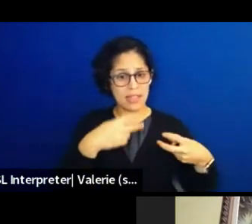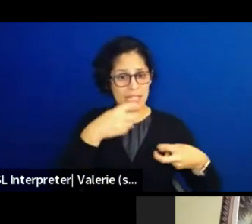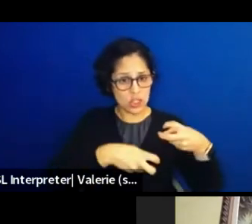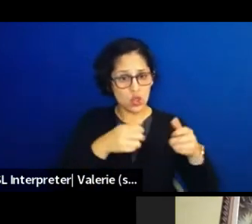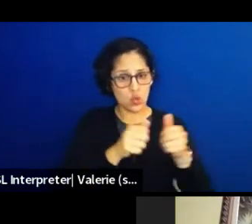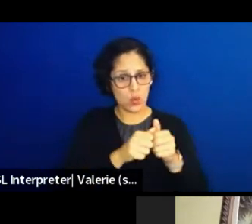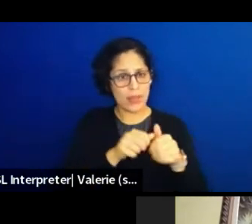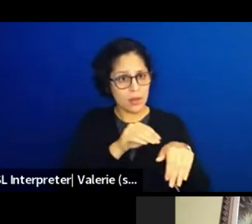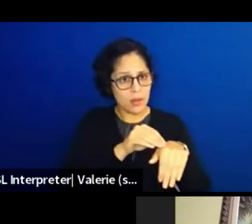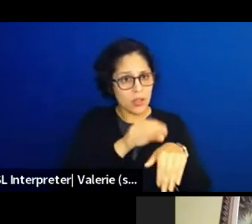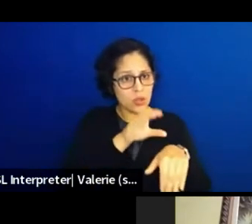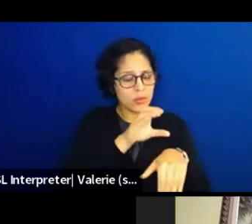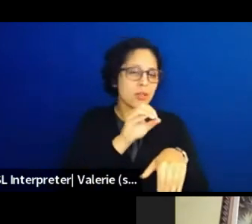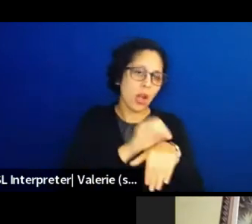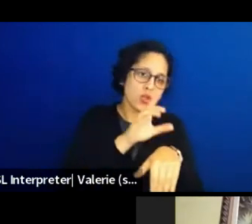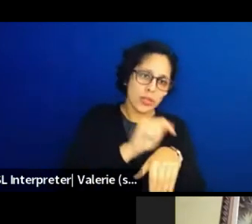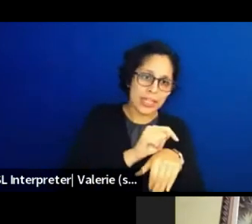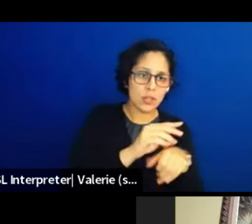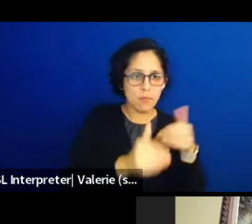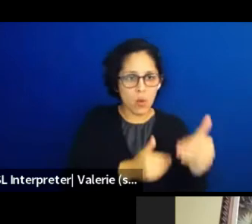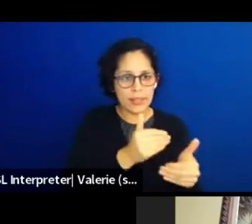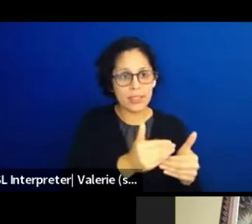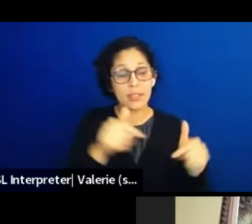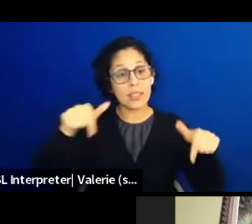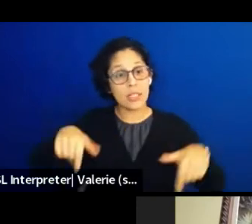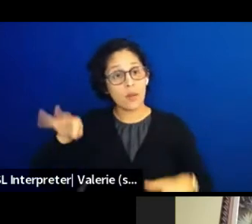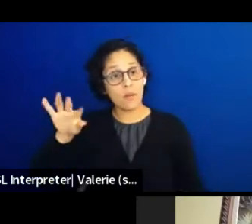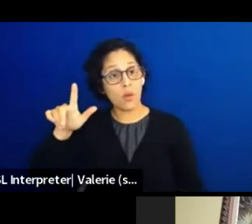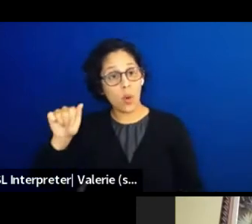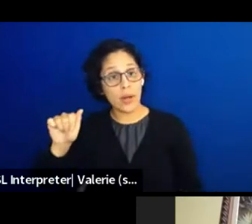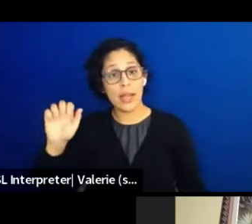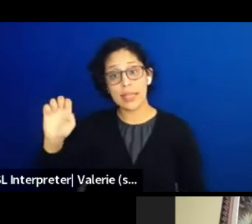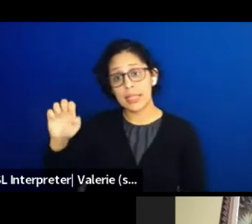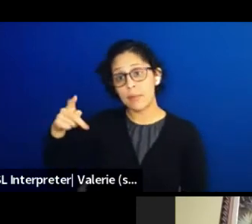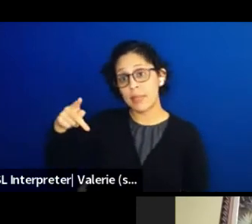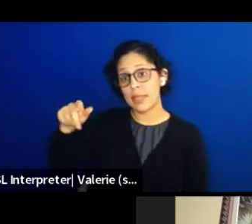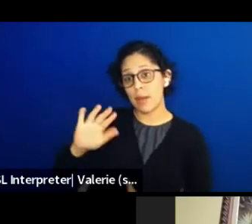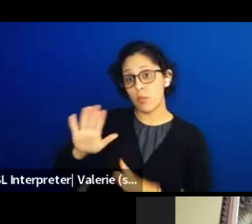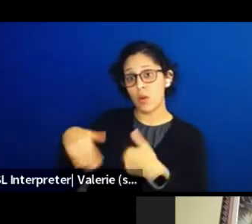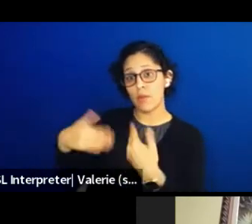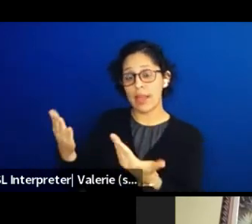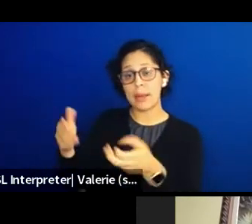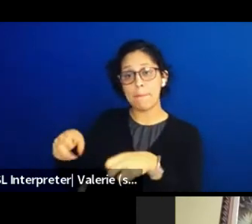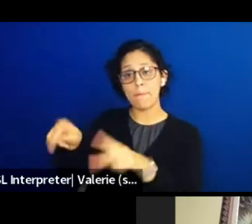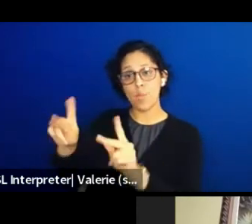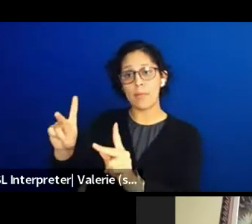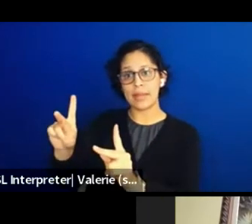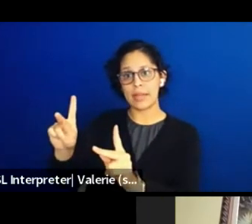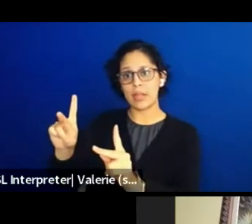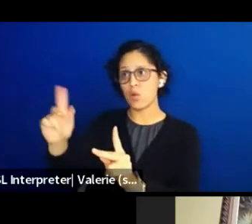Here in Florida, that EPA gave certain permitting authority over to the state, and that diminishes